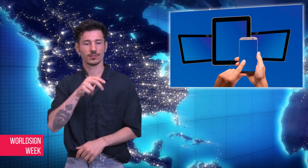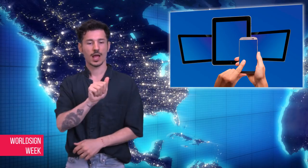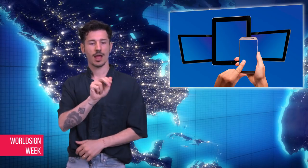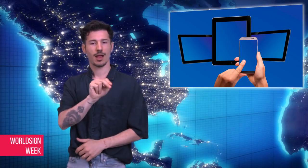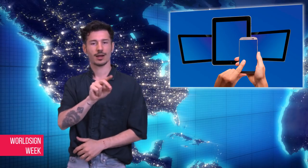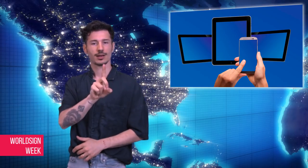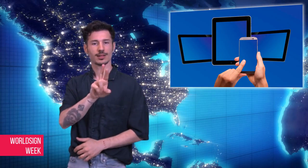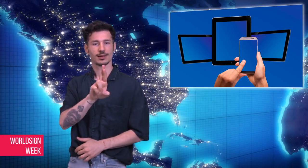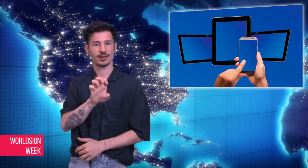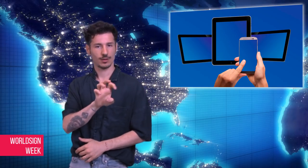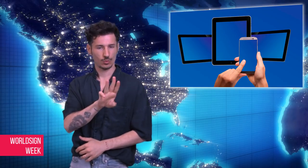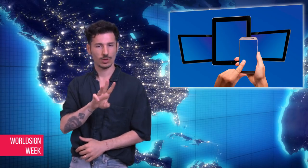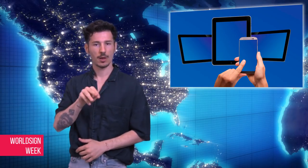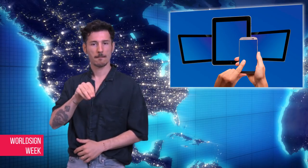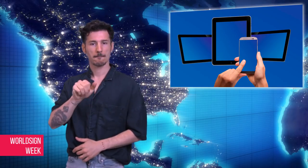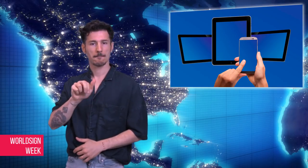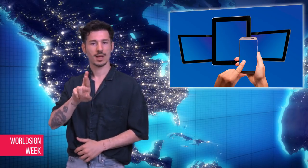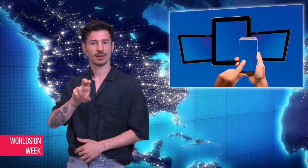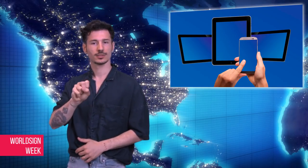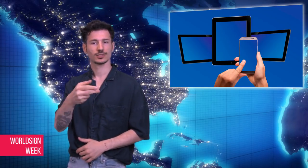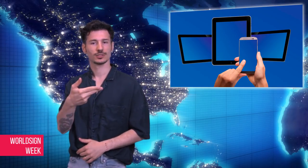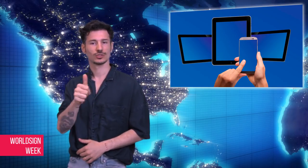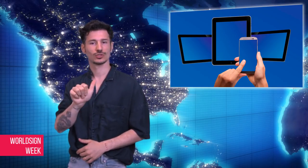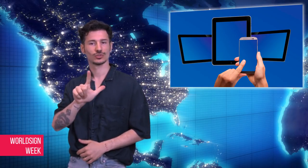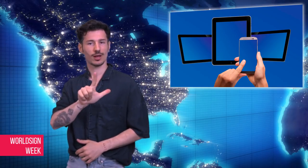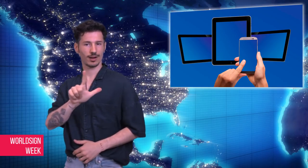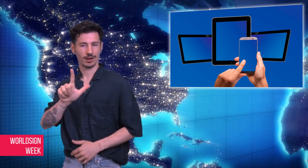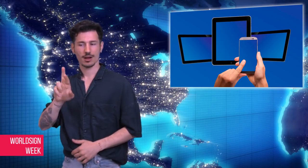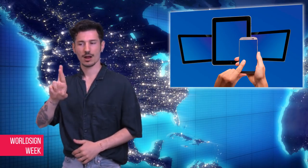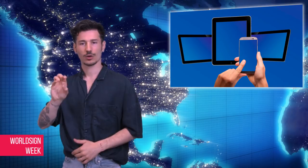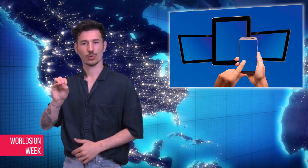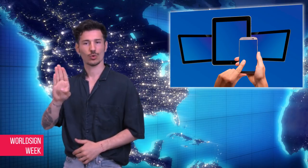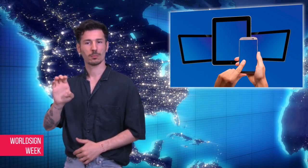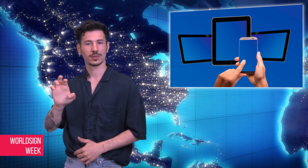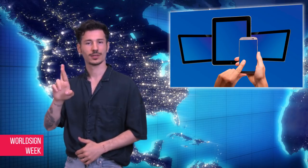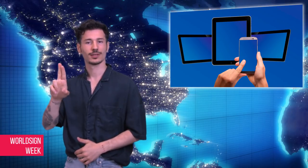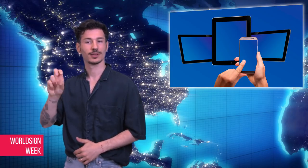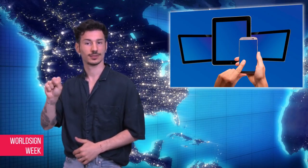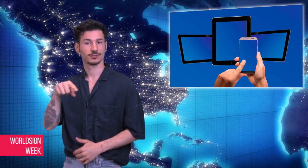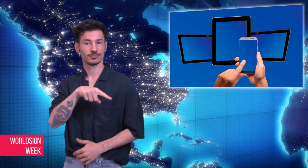Marshall-Roberts said: “We’re committed to making